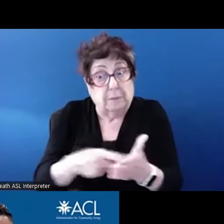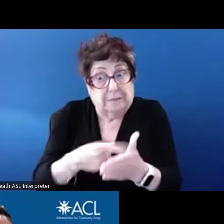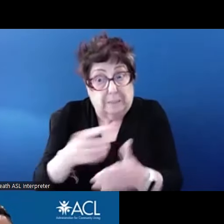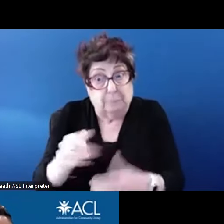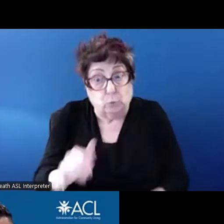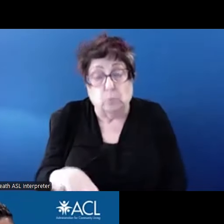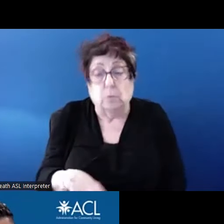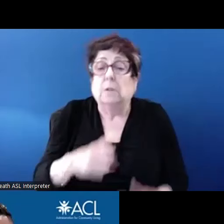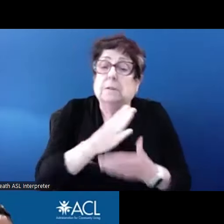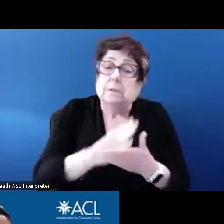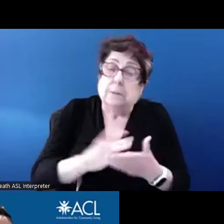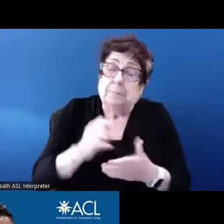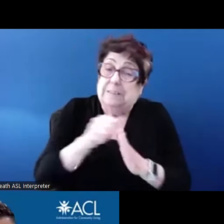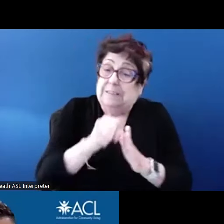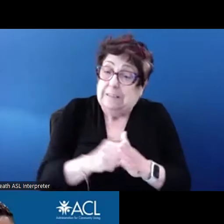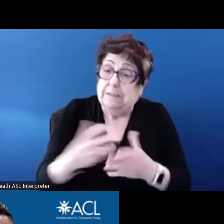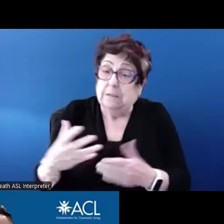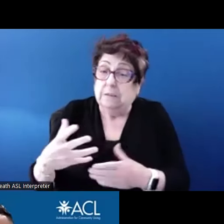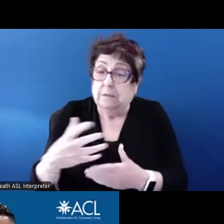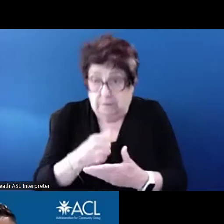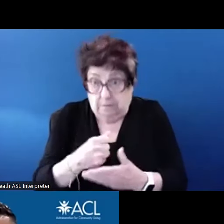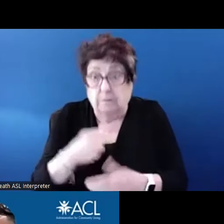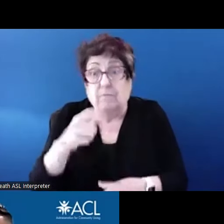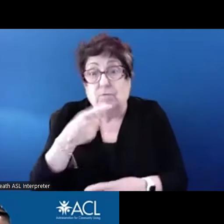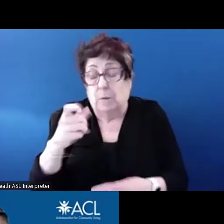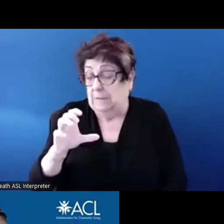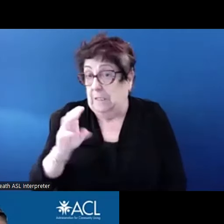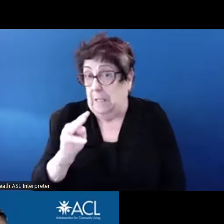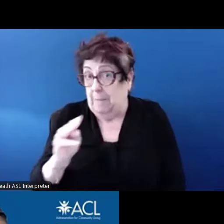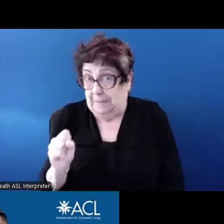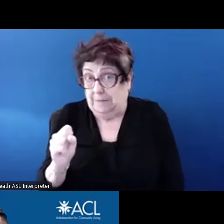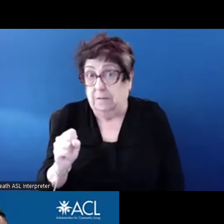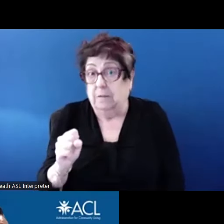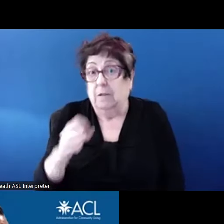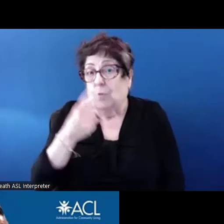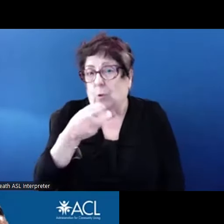1115 demonstrations to cover security deposits as a transitional cost under